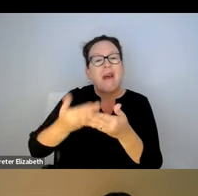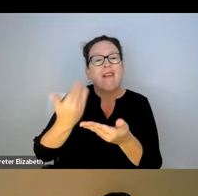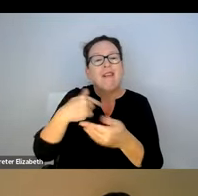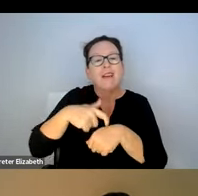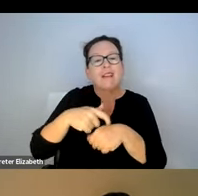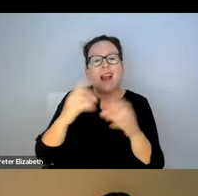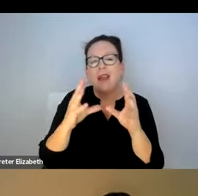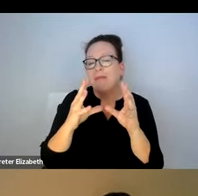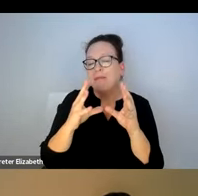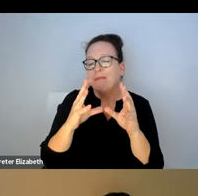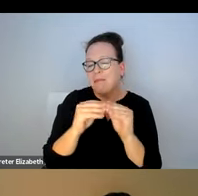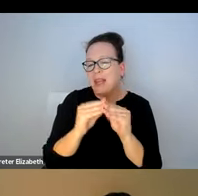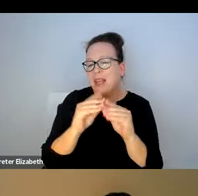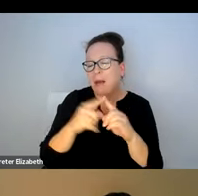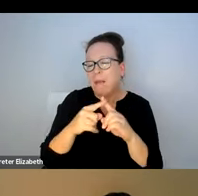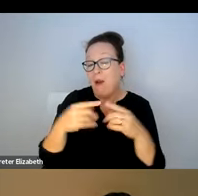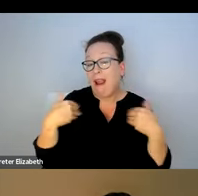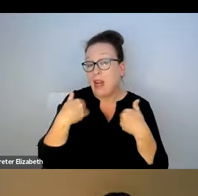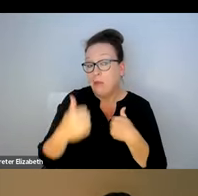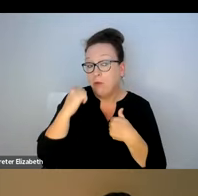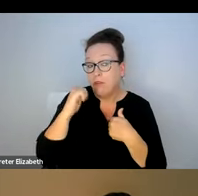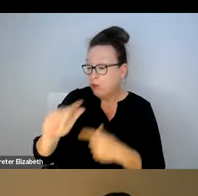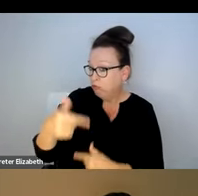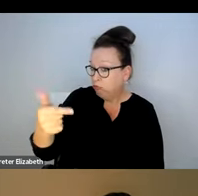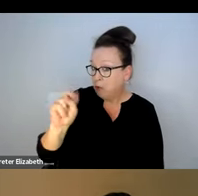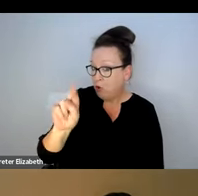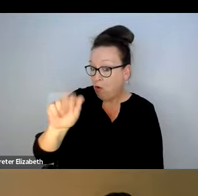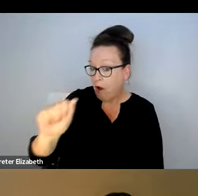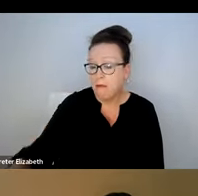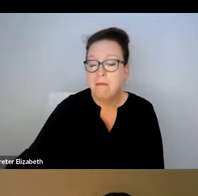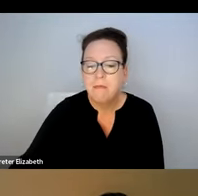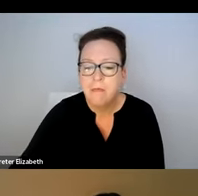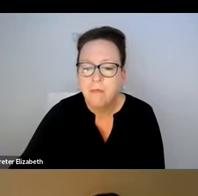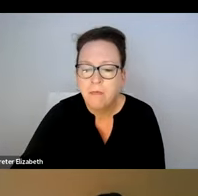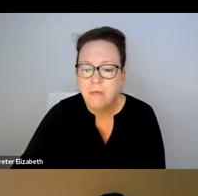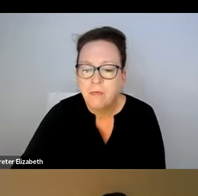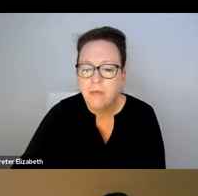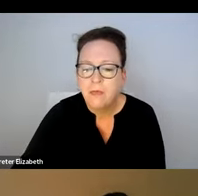CO-CHAIRS TO SHARE AN UPDATE REGARDING THE TOPIC OF THE LAST